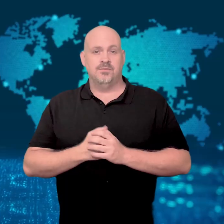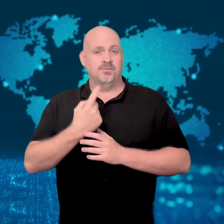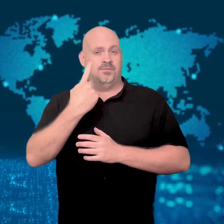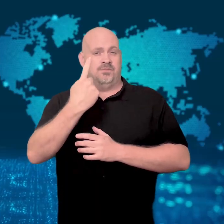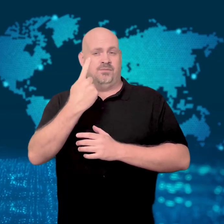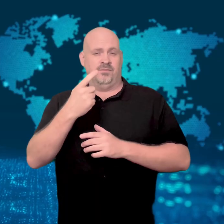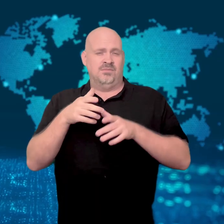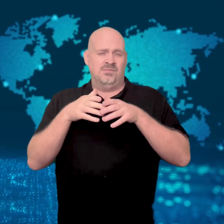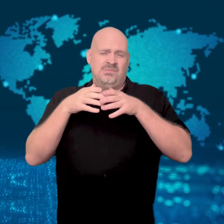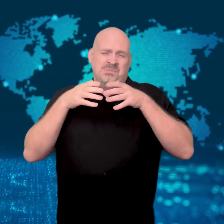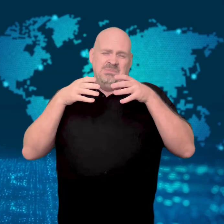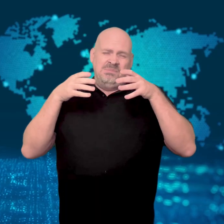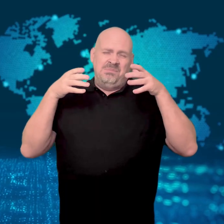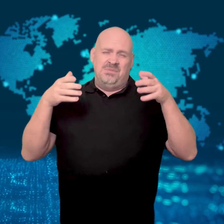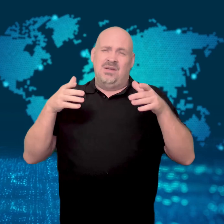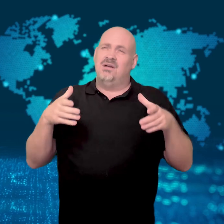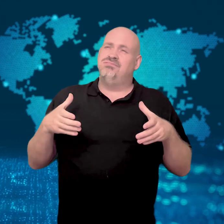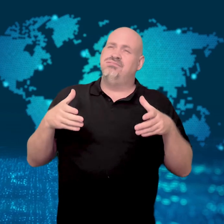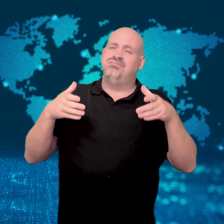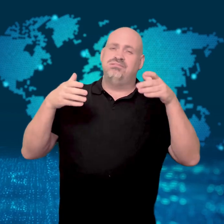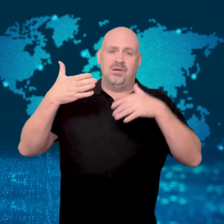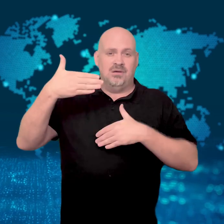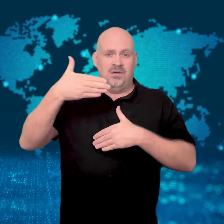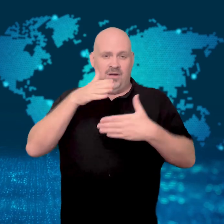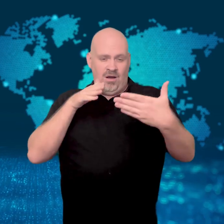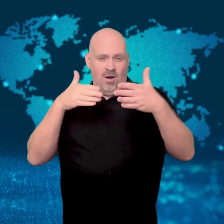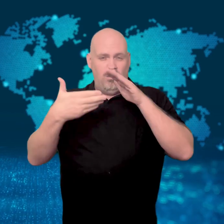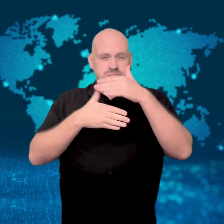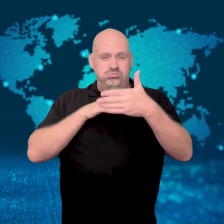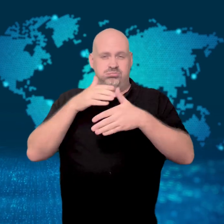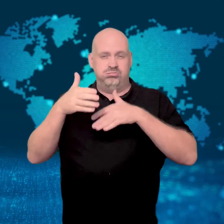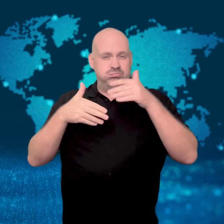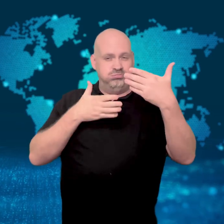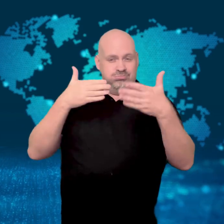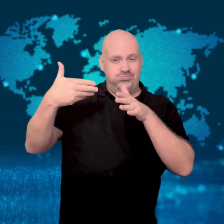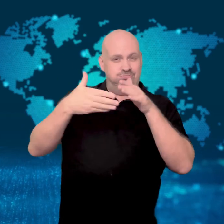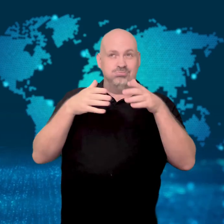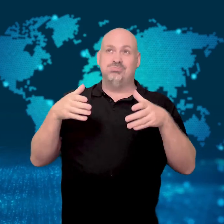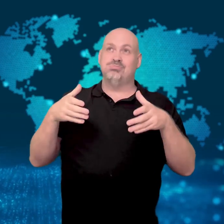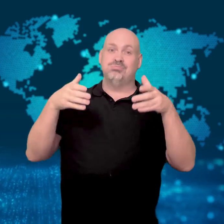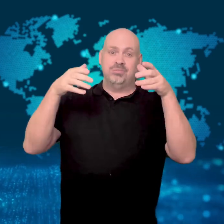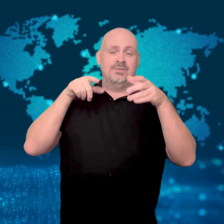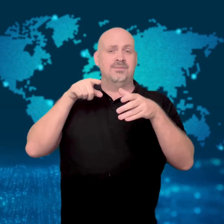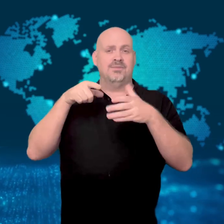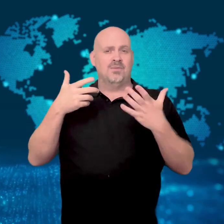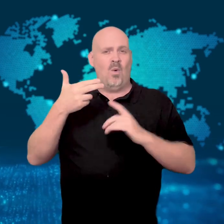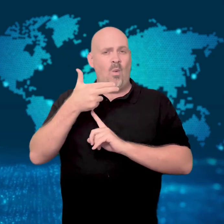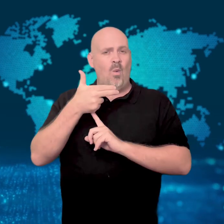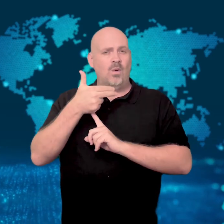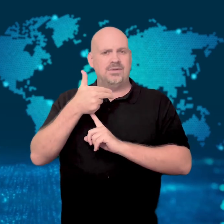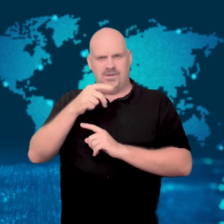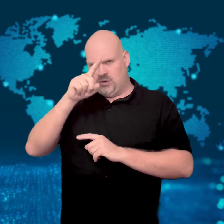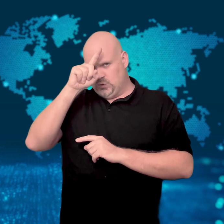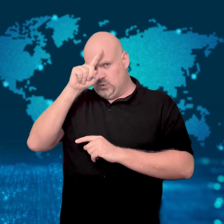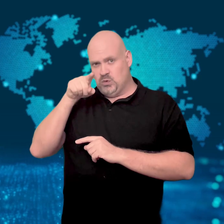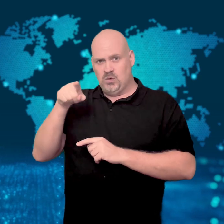[GAVIN]: A huge aquarium inside a hotel in Germany exploded with 1,500 fish inside.